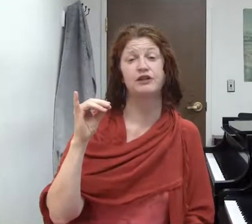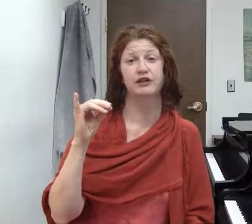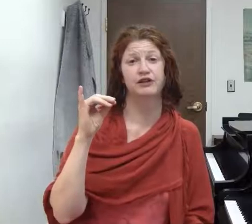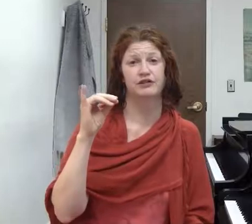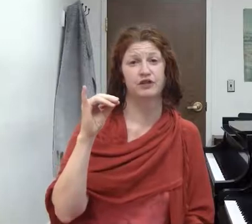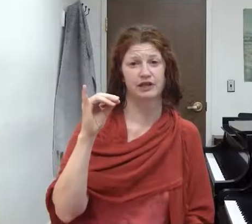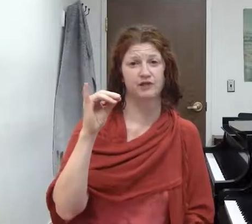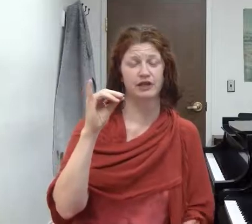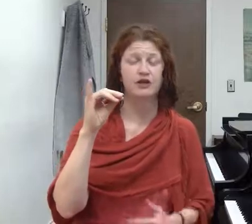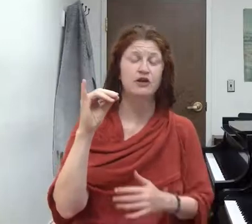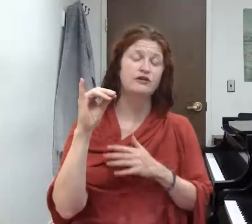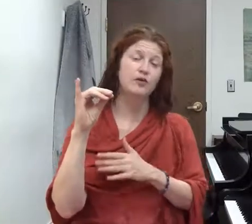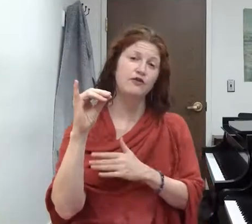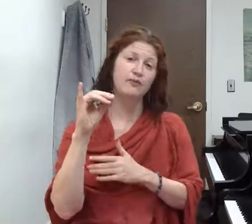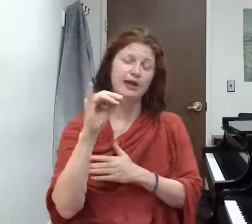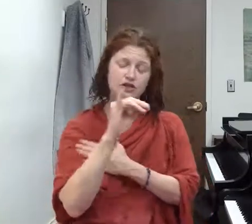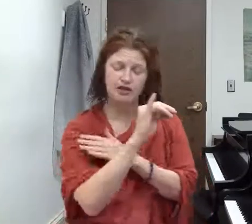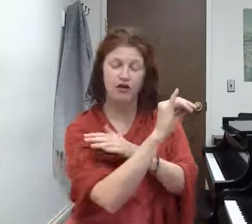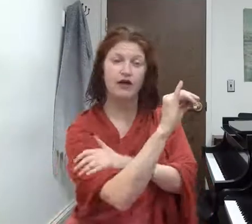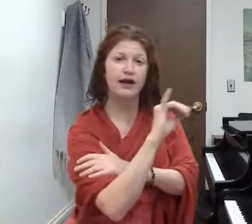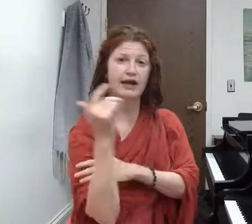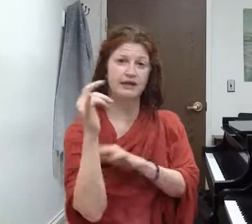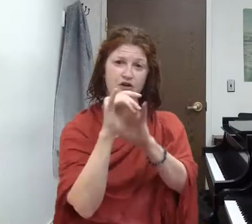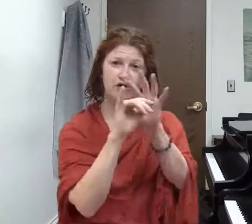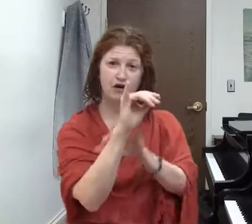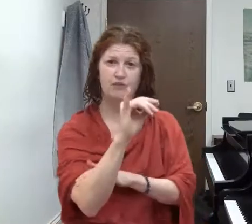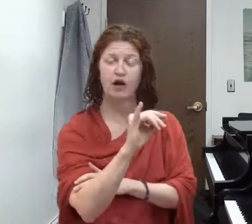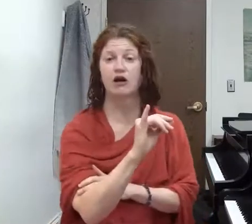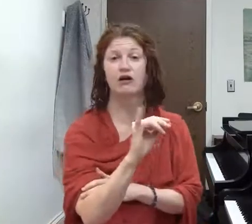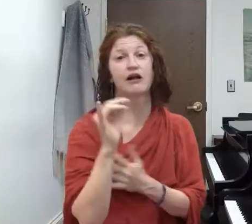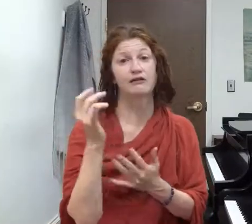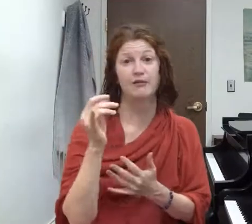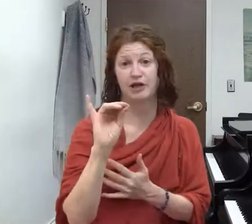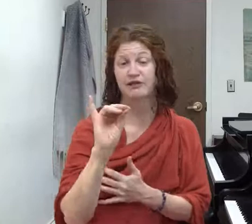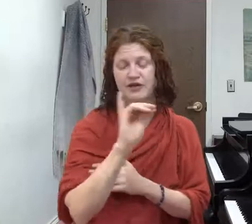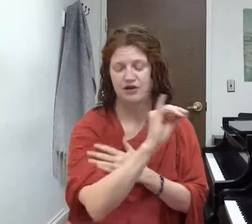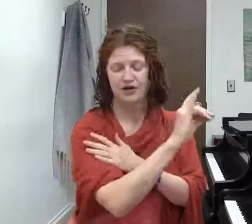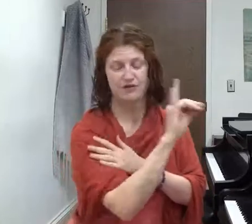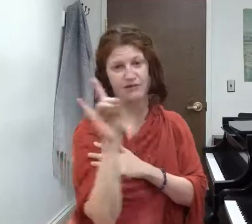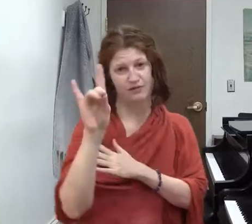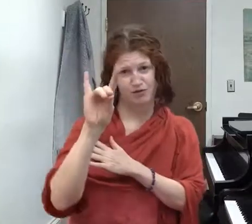really useful and helpful. So if you imagine that your hand and your arm are a llama--